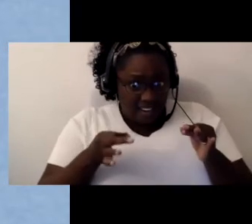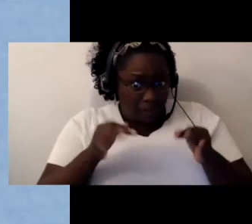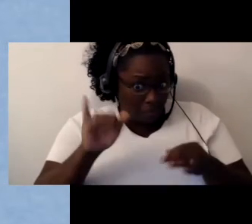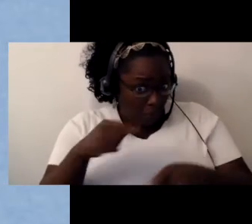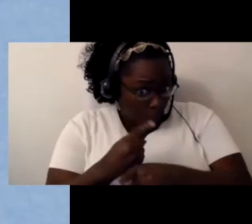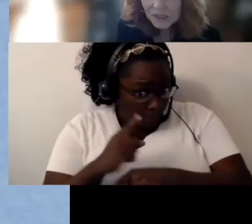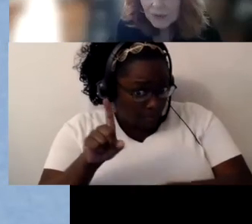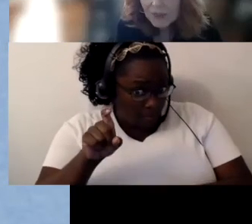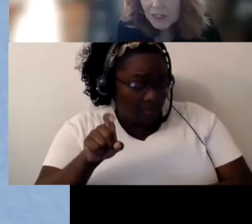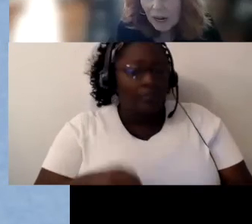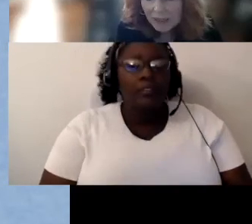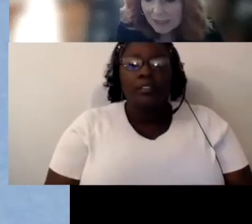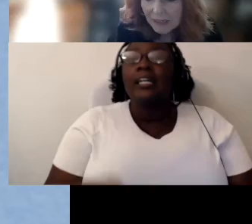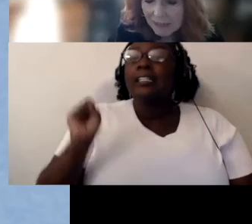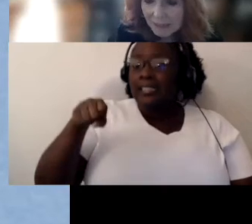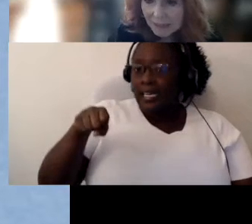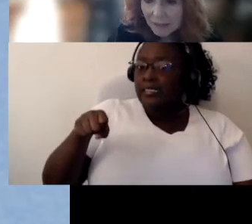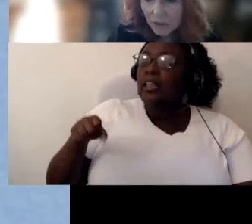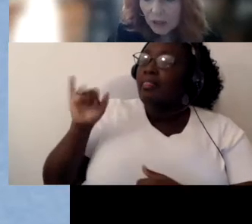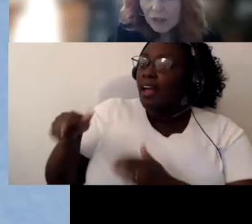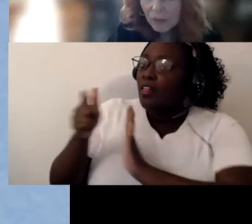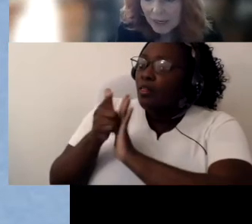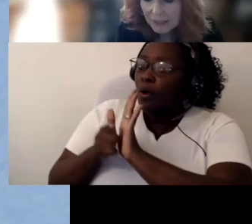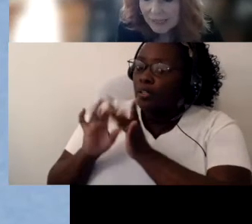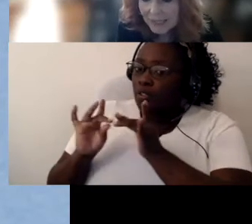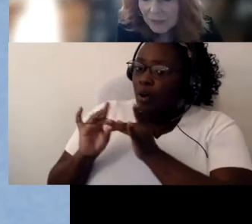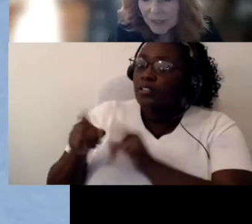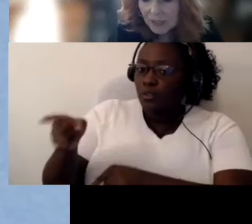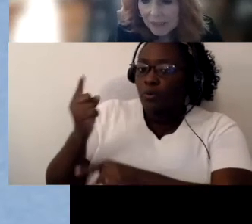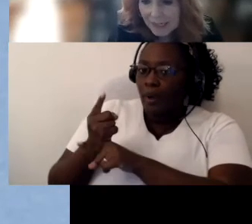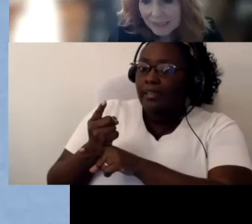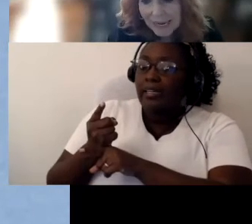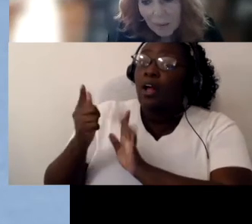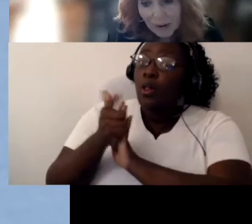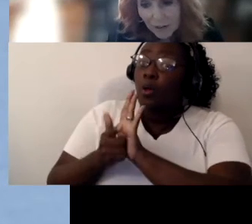Well, that's what the law says, you are correct, that's what the law says.